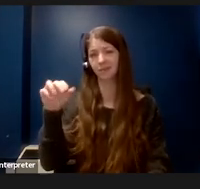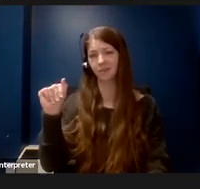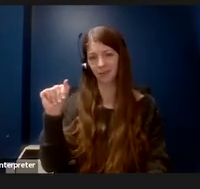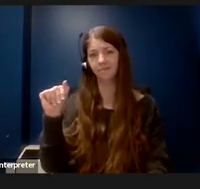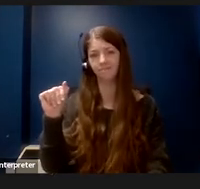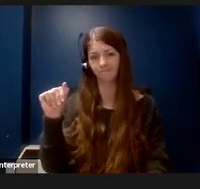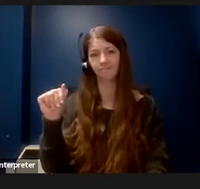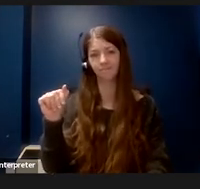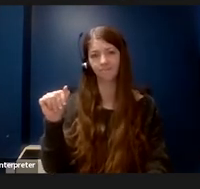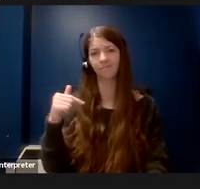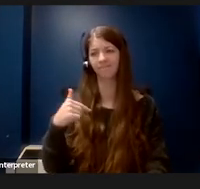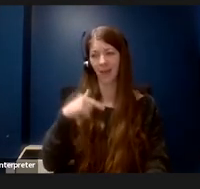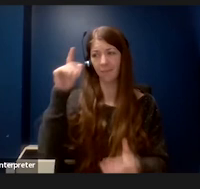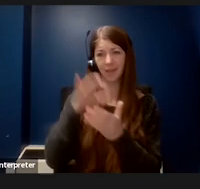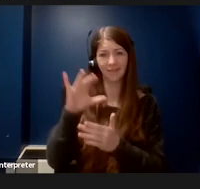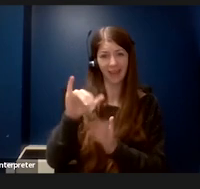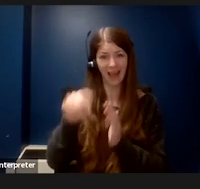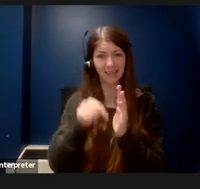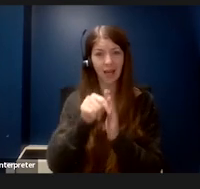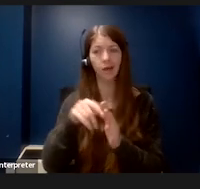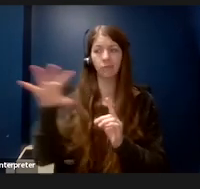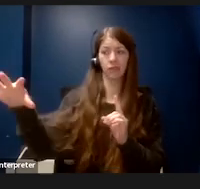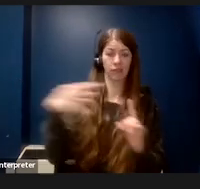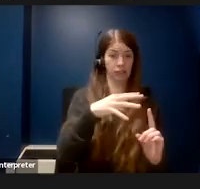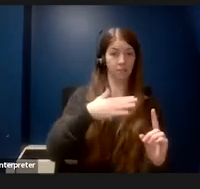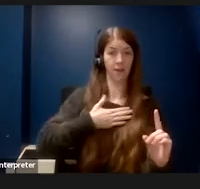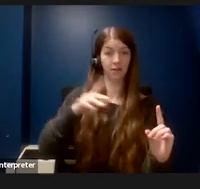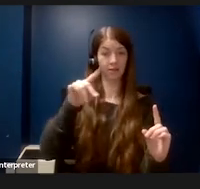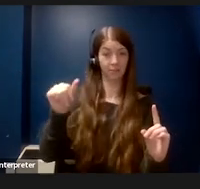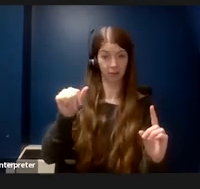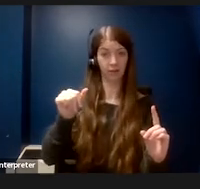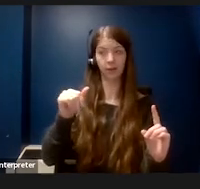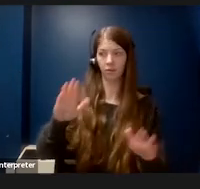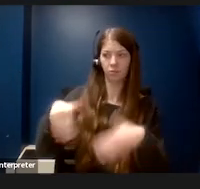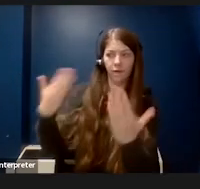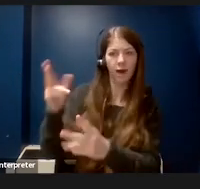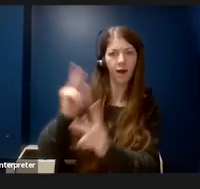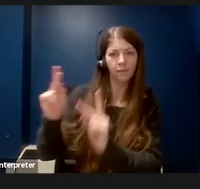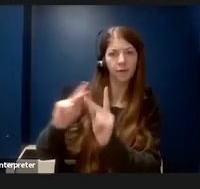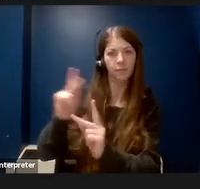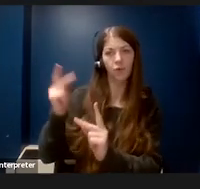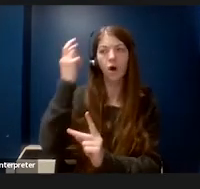to my disability would give people a reason to determine that I was unqualified or incapable.